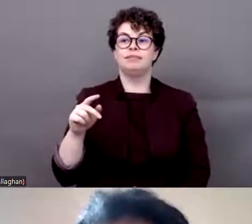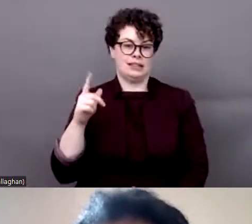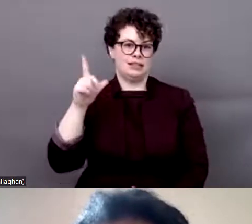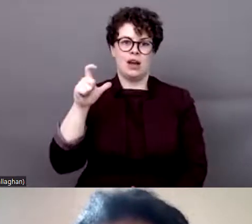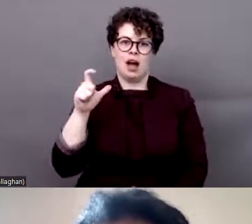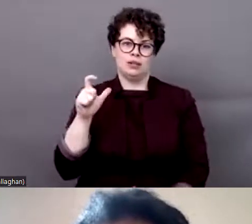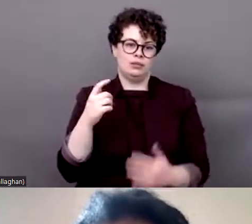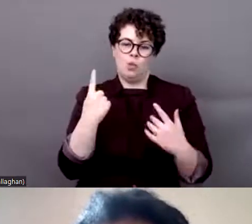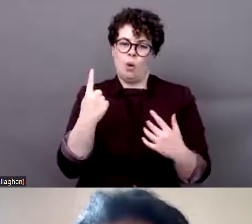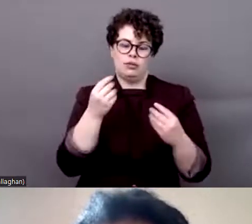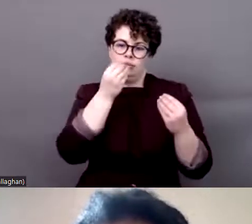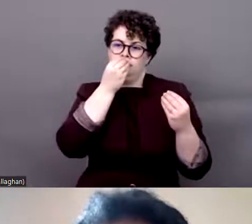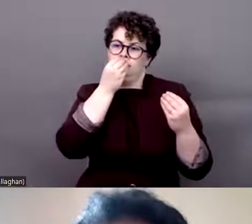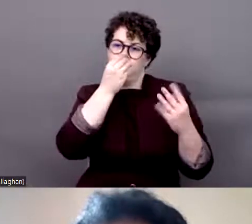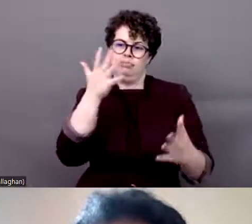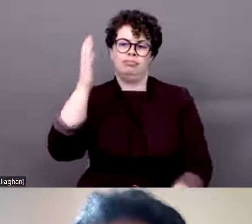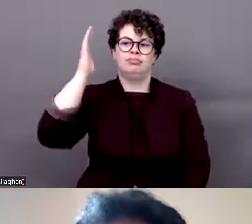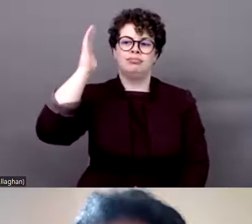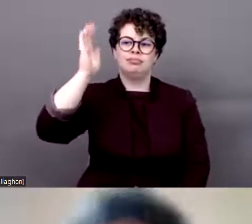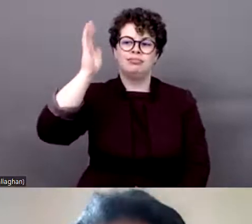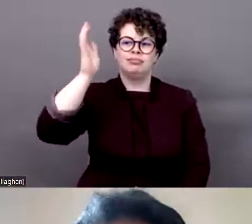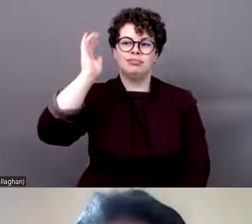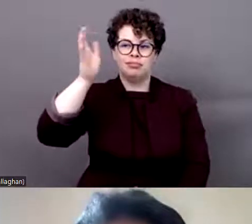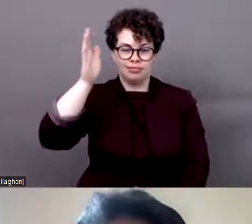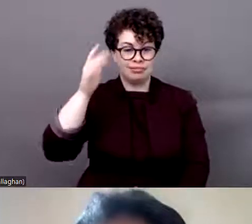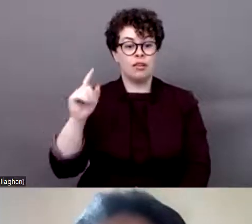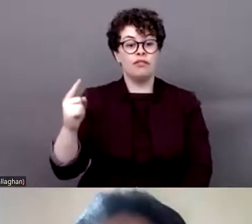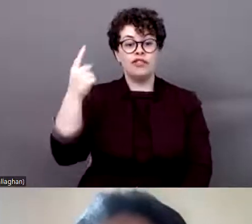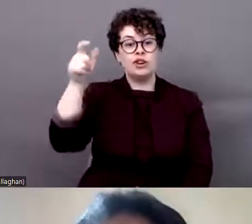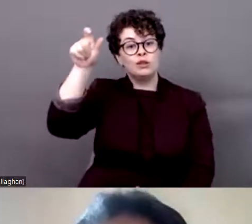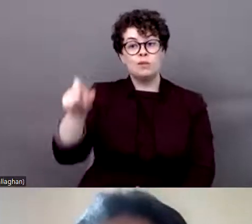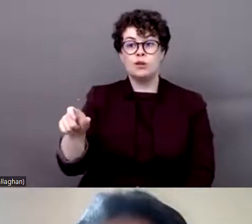have here. And first let us start